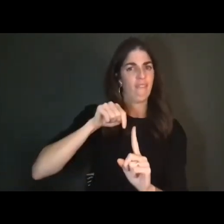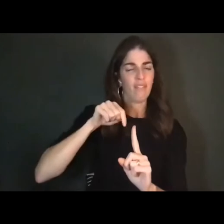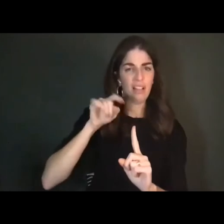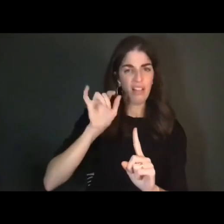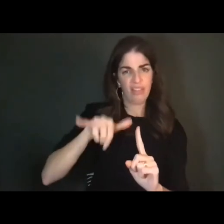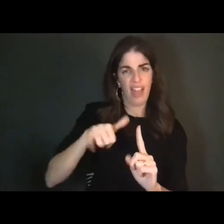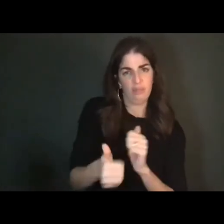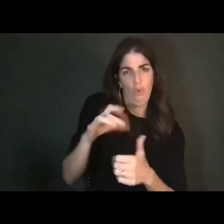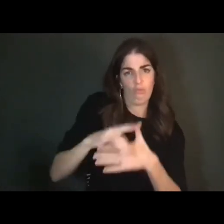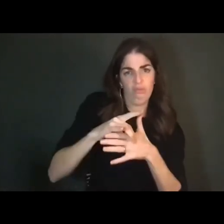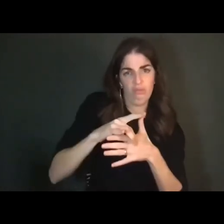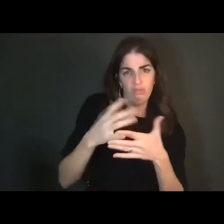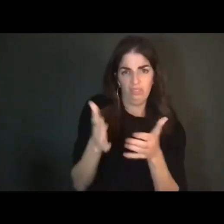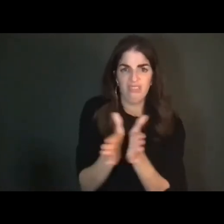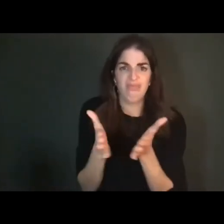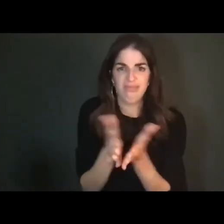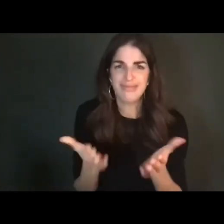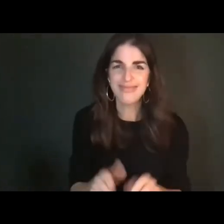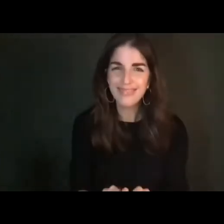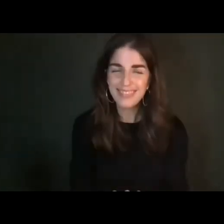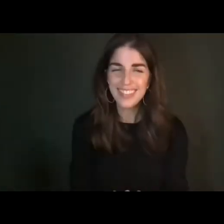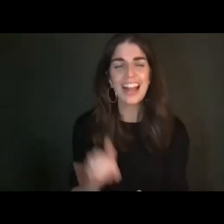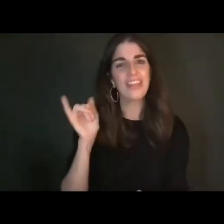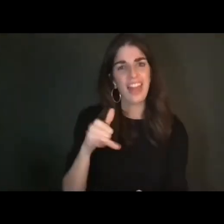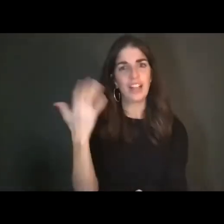the forward to the book is the thing. It's the reason for the book's existence and it's